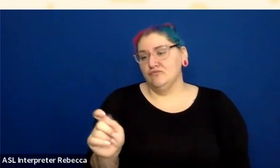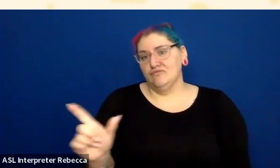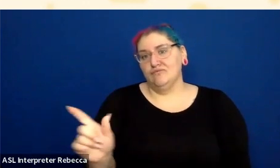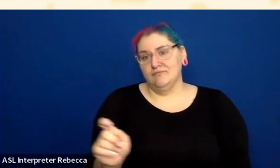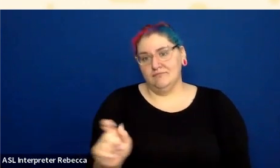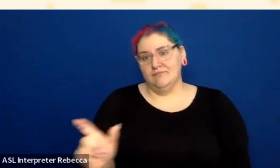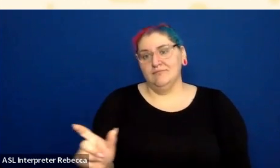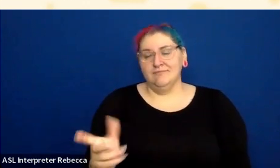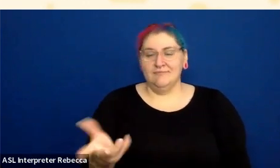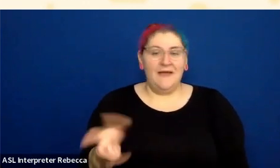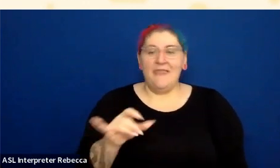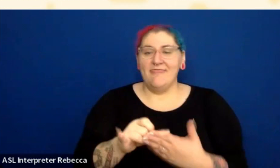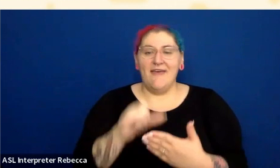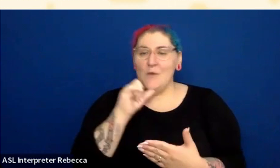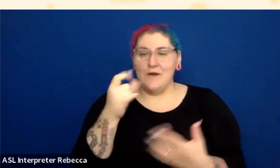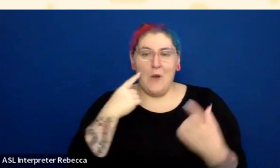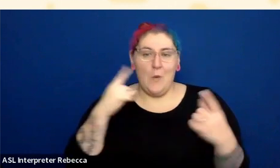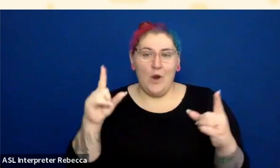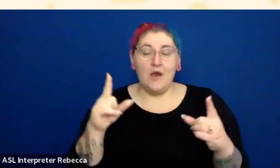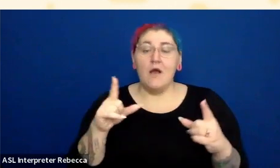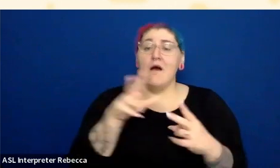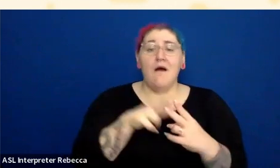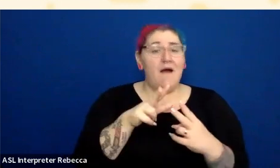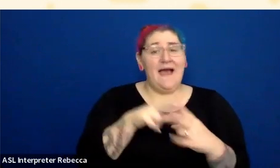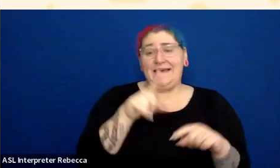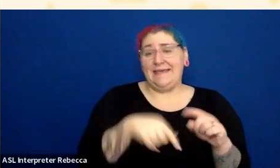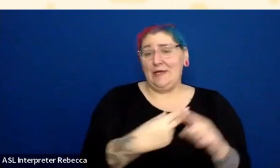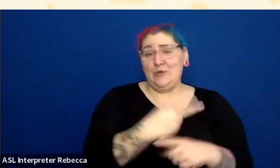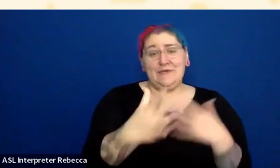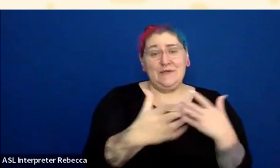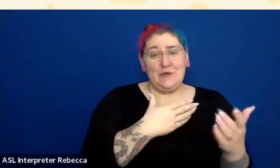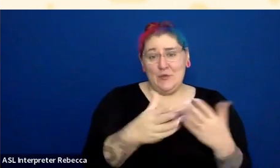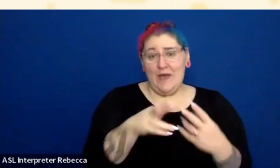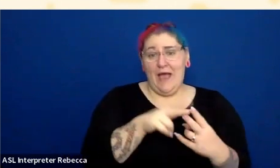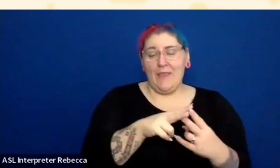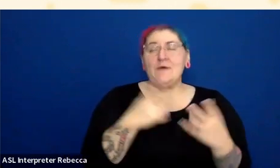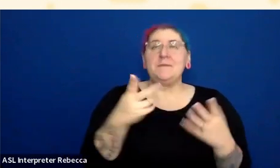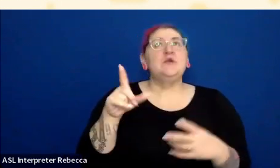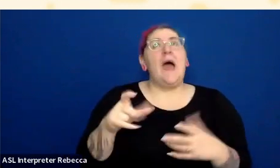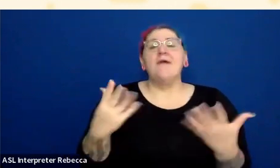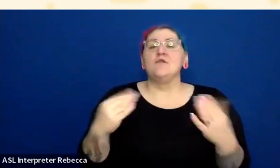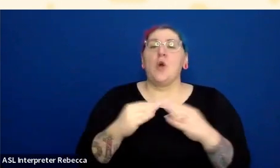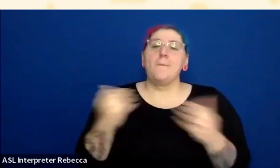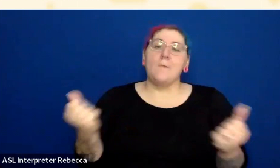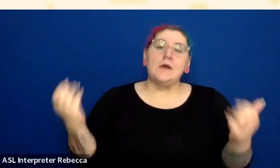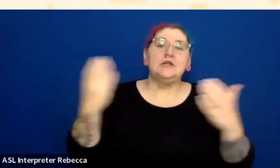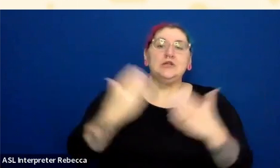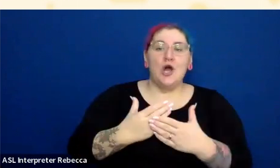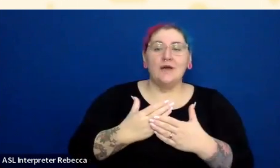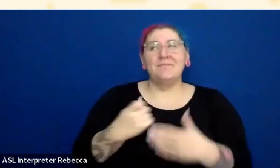Neither is going lighter with the gray. What you need to do is go darker with one of those colors. I think it probably makes the most sense to go darker with that gray.